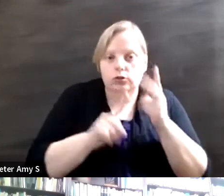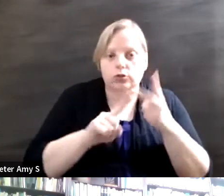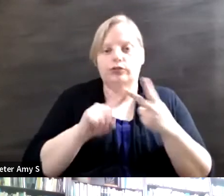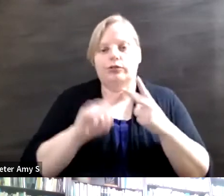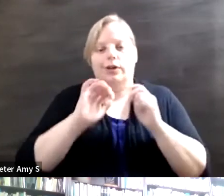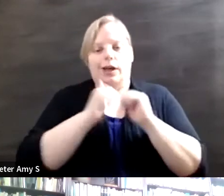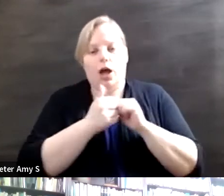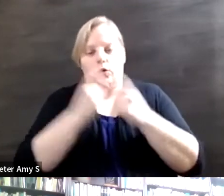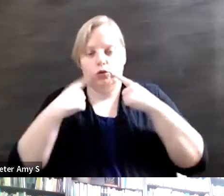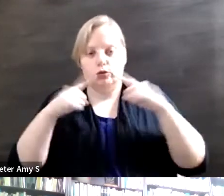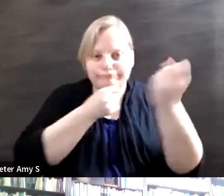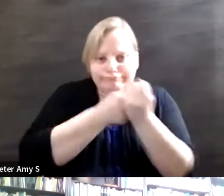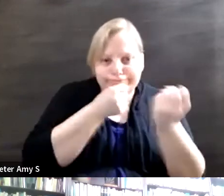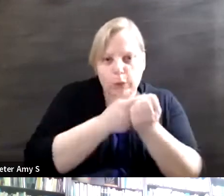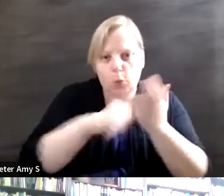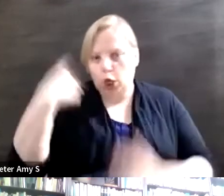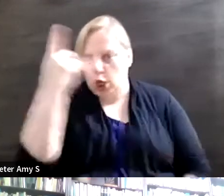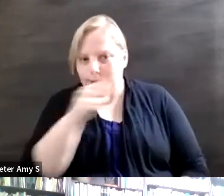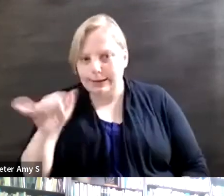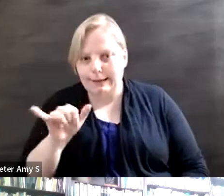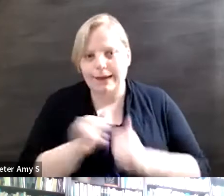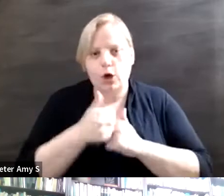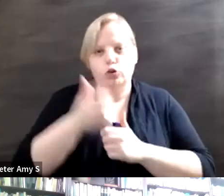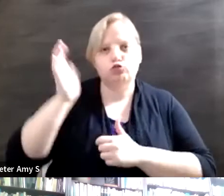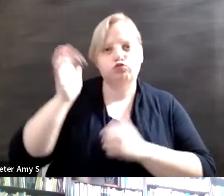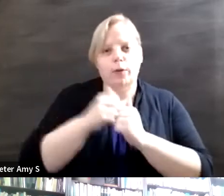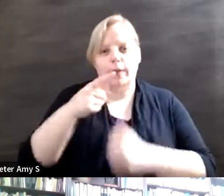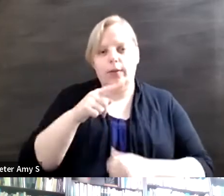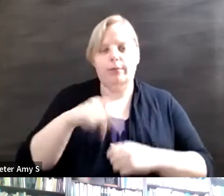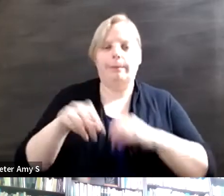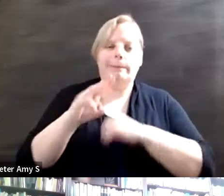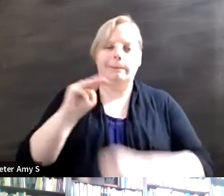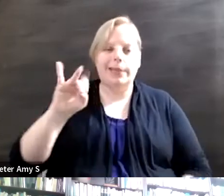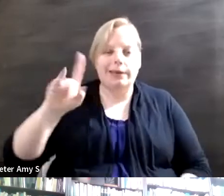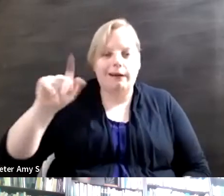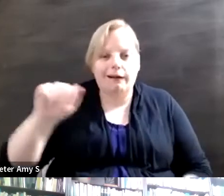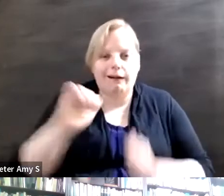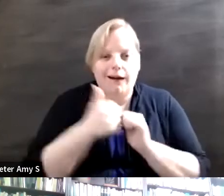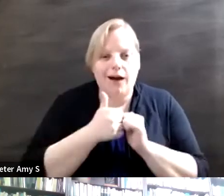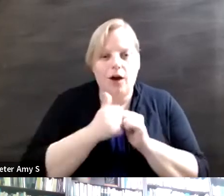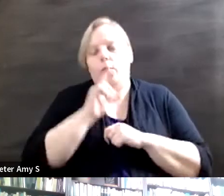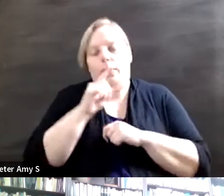how to speak with the press, you know, and this year we we granted that fellowship to